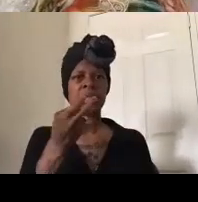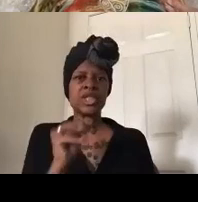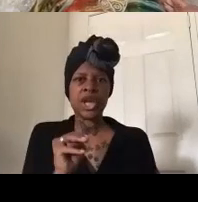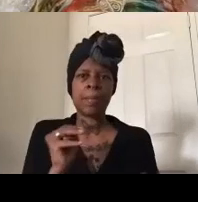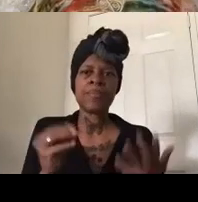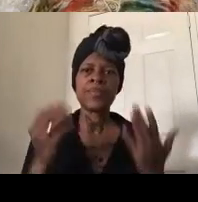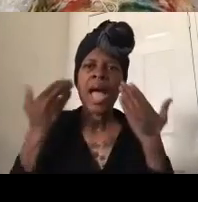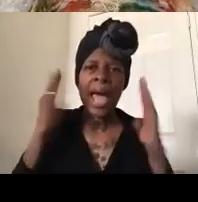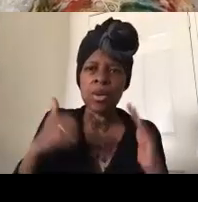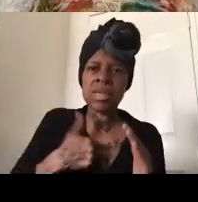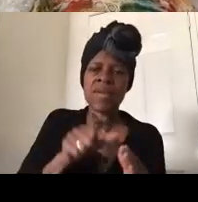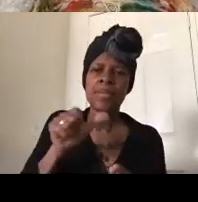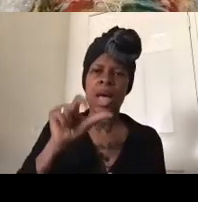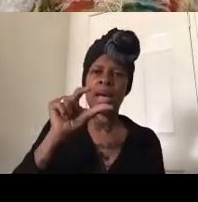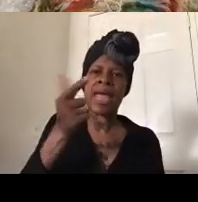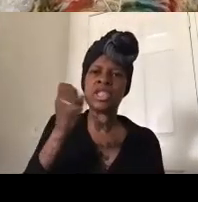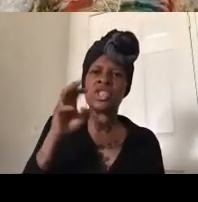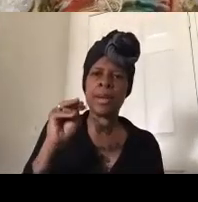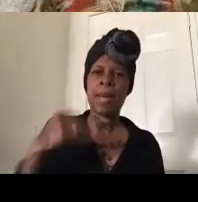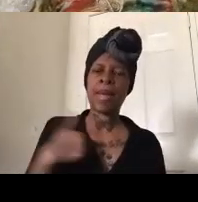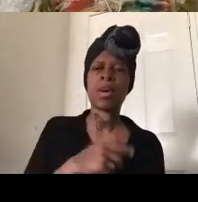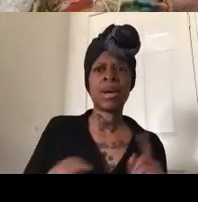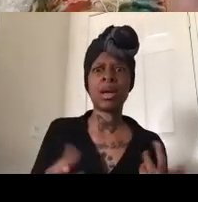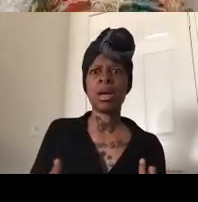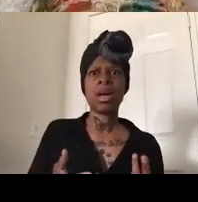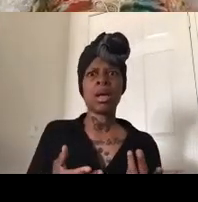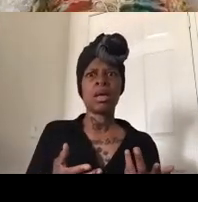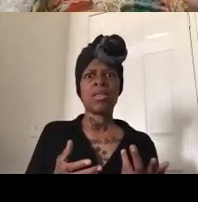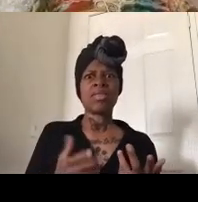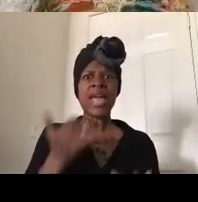um but that was 2017 what they do again in 2018 is call